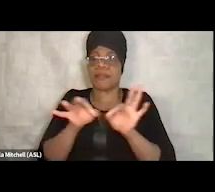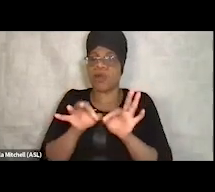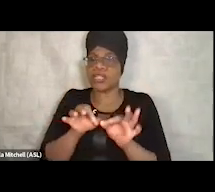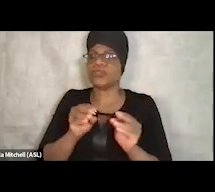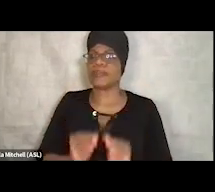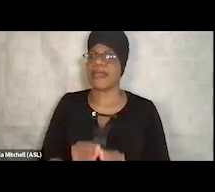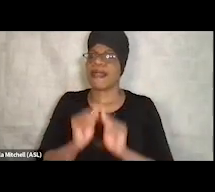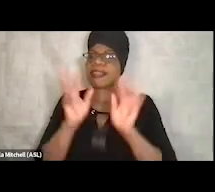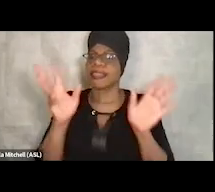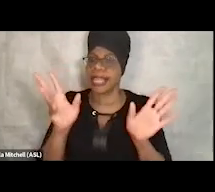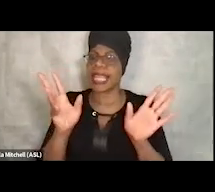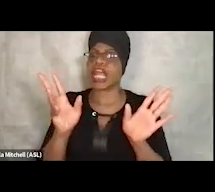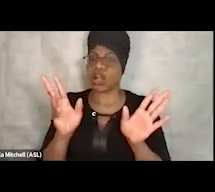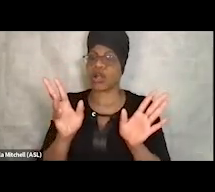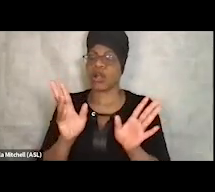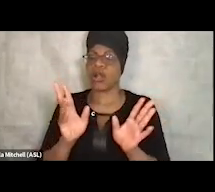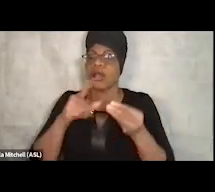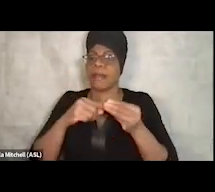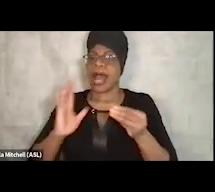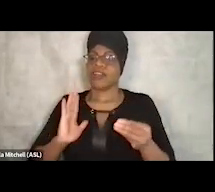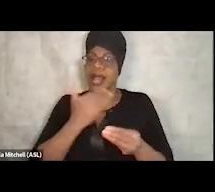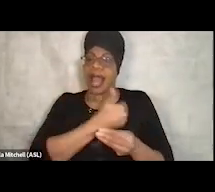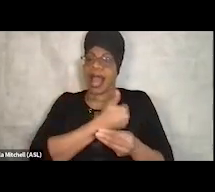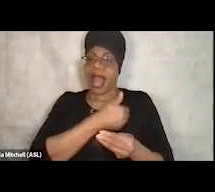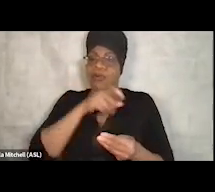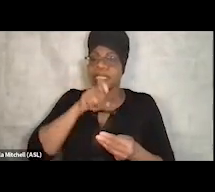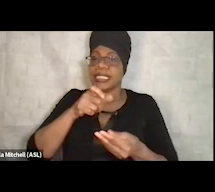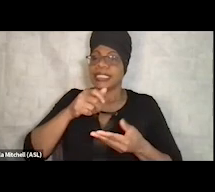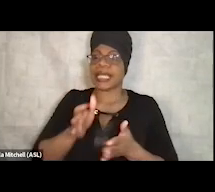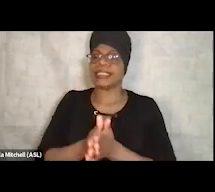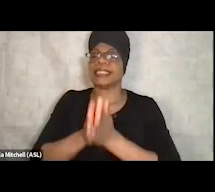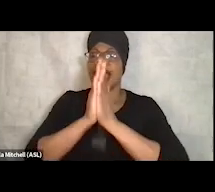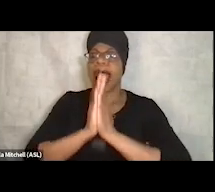To ask for help, to tell people what we need is a great way to build partnerships.